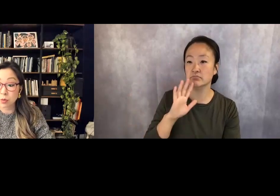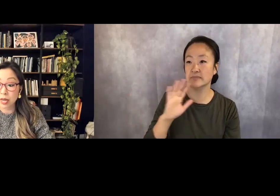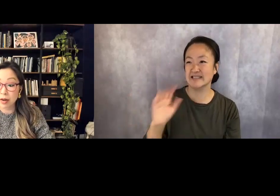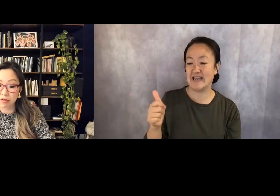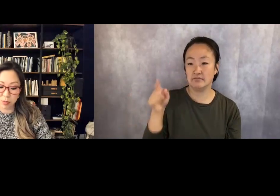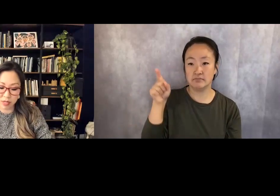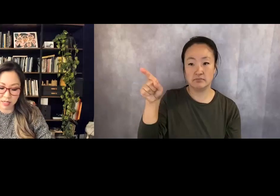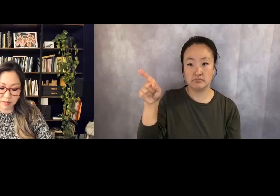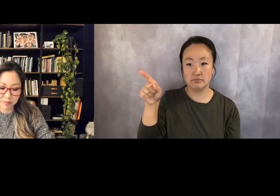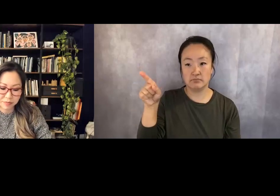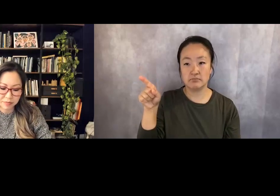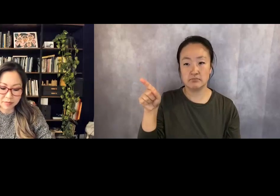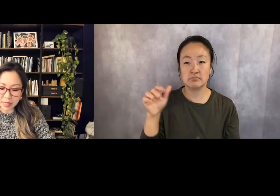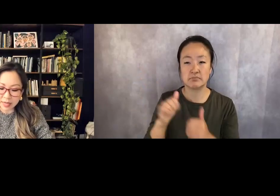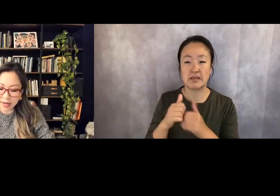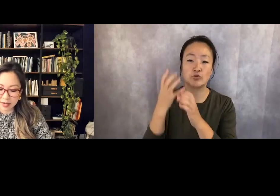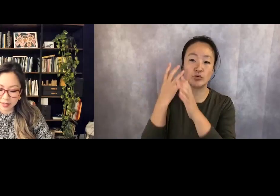as a way out of prison.